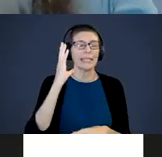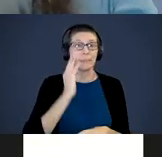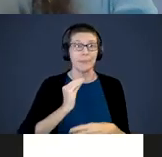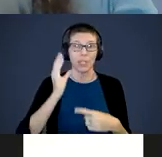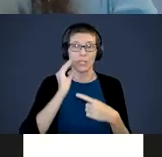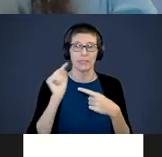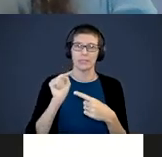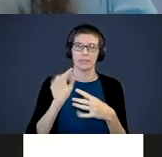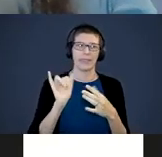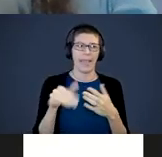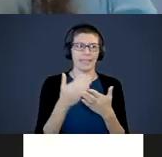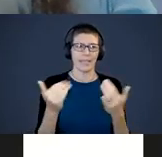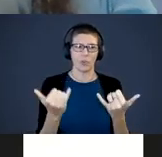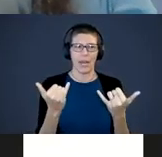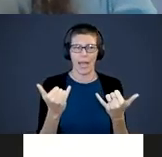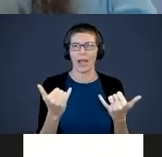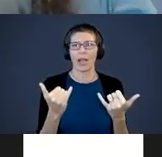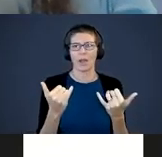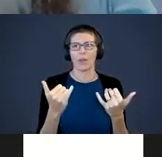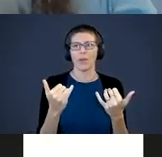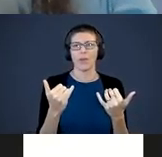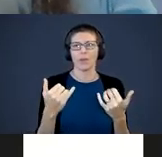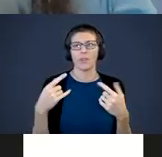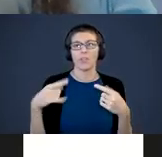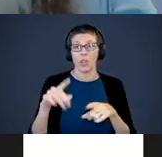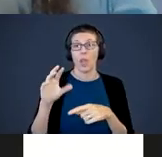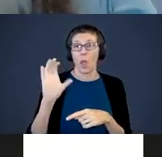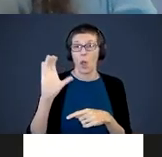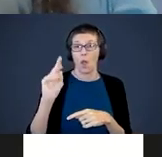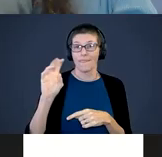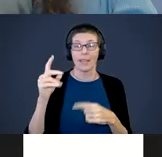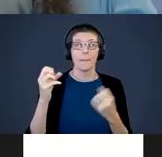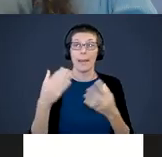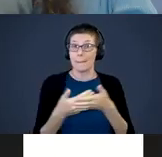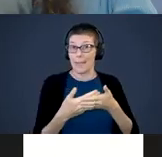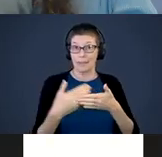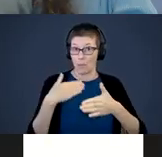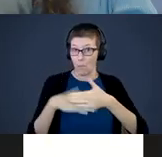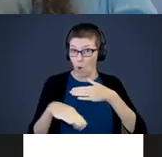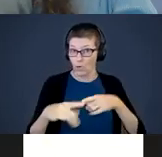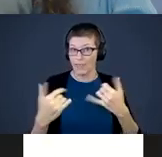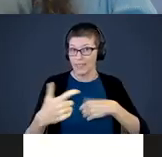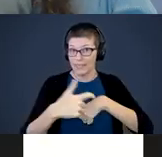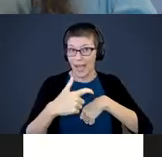right now, during covid, there are a lot of babies born, or their first year of life was this year,